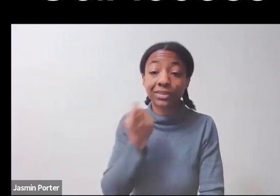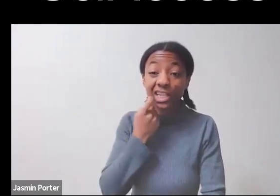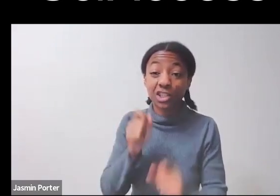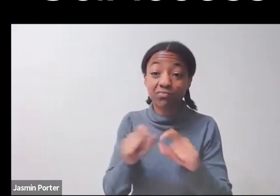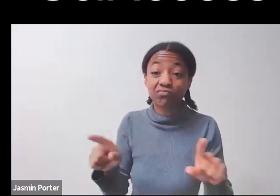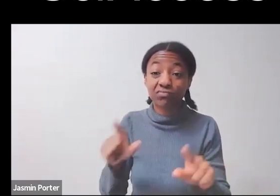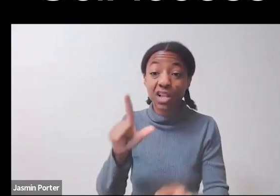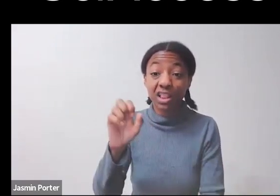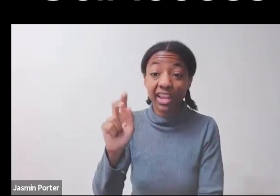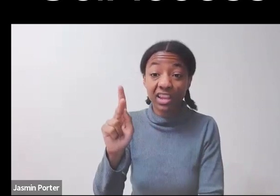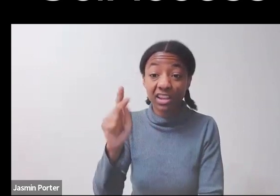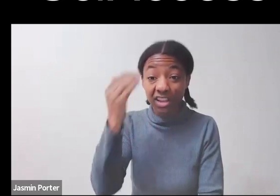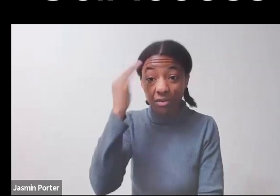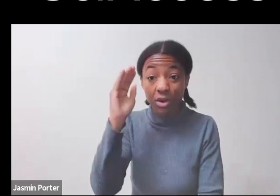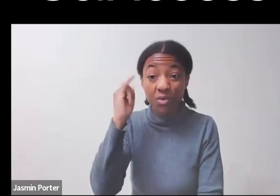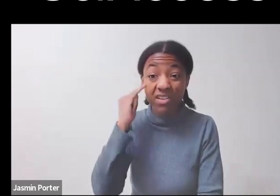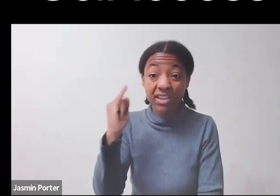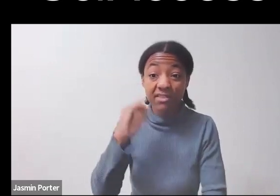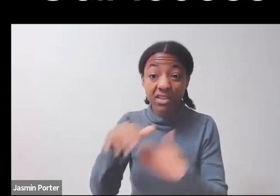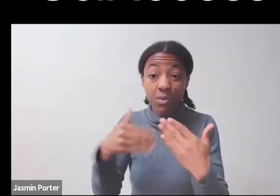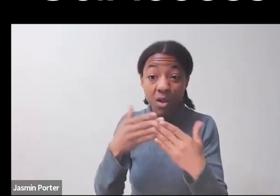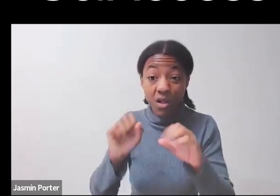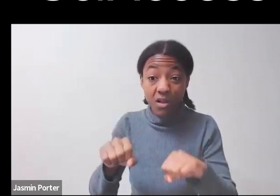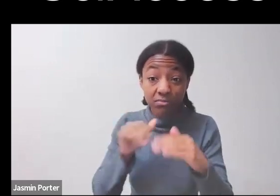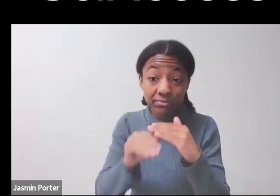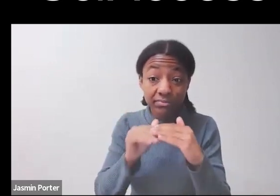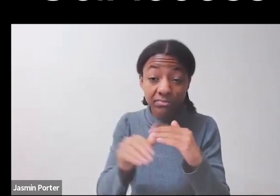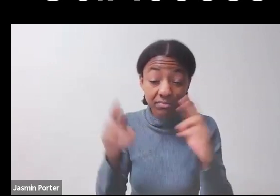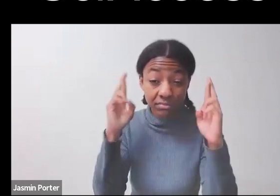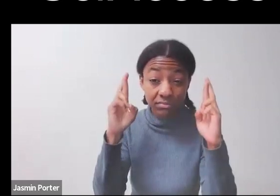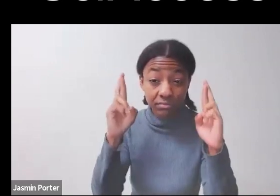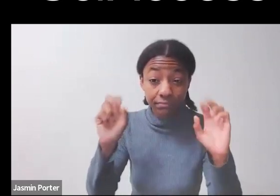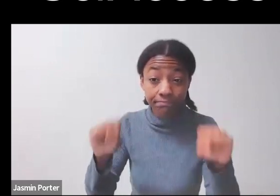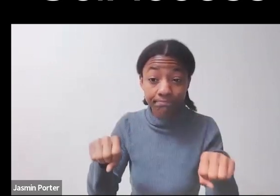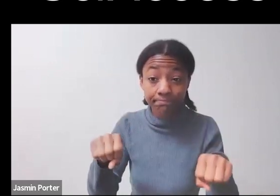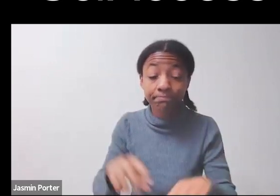that would be awesome. There's a handful of slides here that come from a paper that colleagues